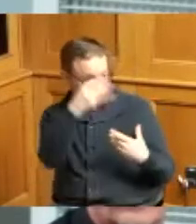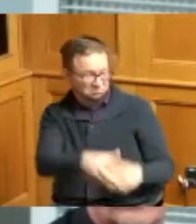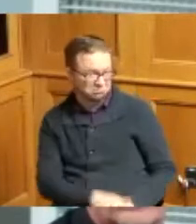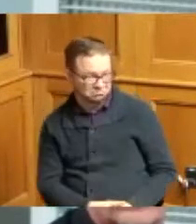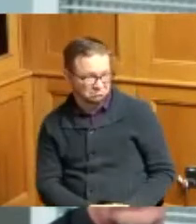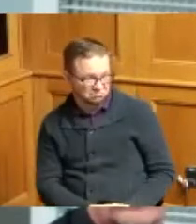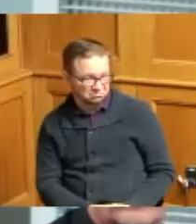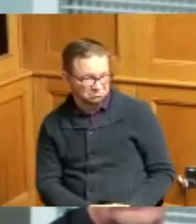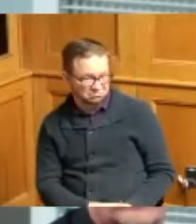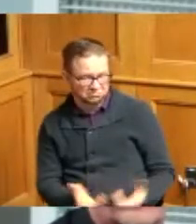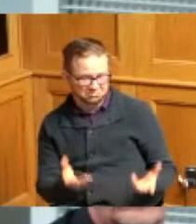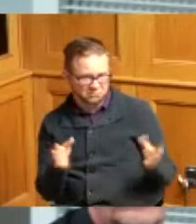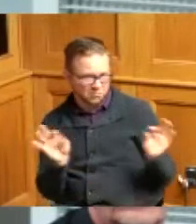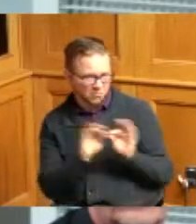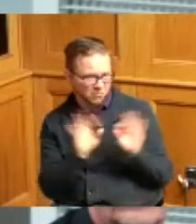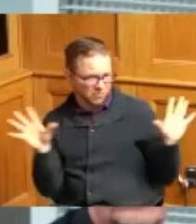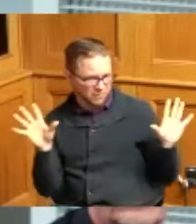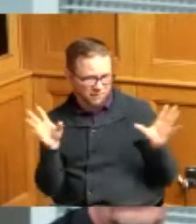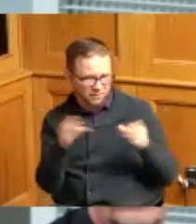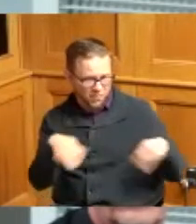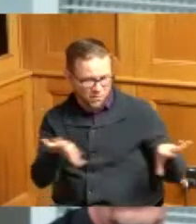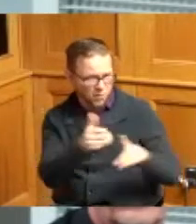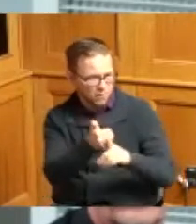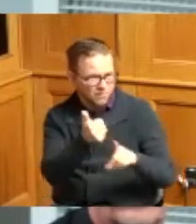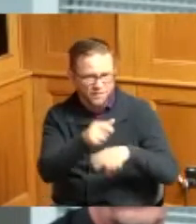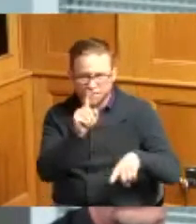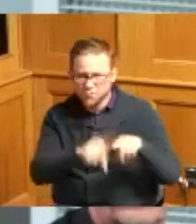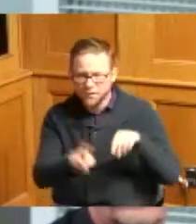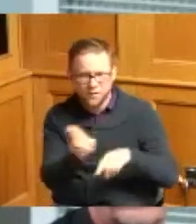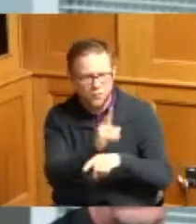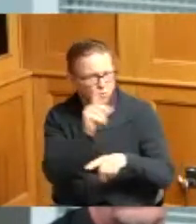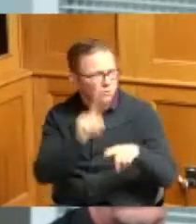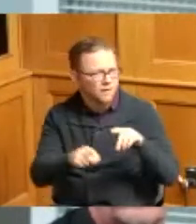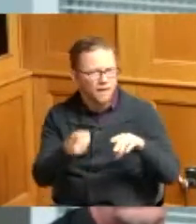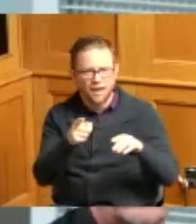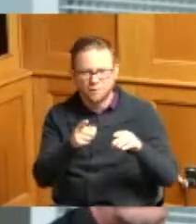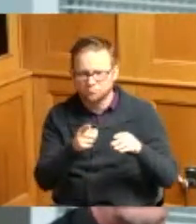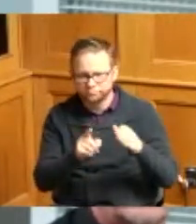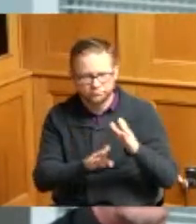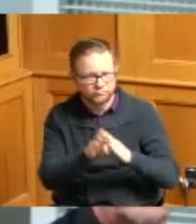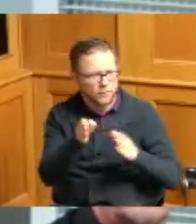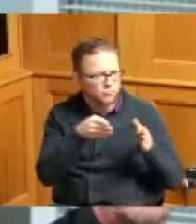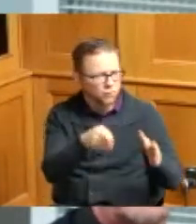it's useless the property is you can't use it you can't build a road on it there ain't nothing but